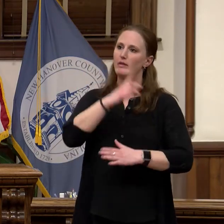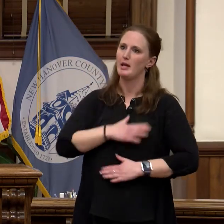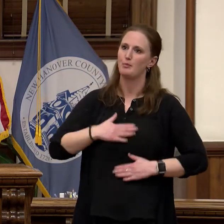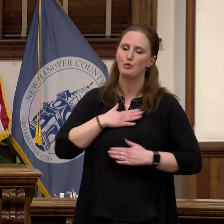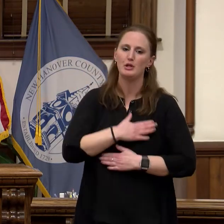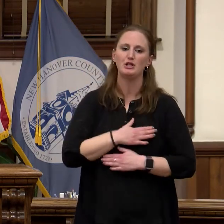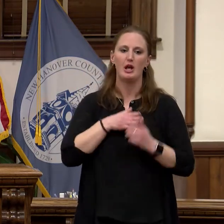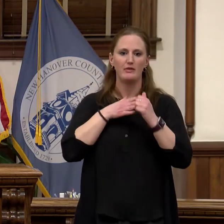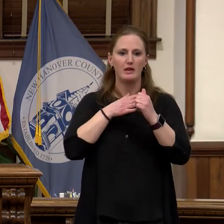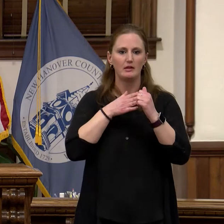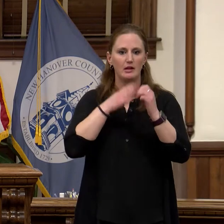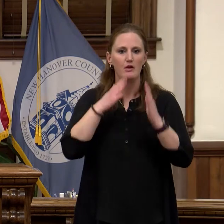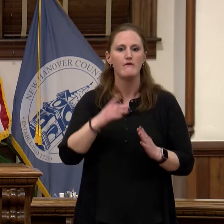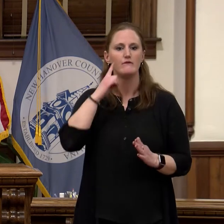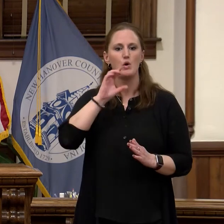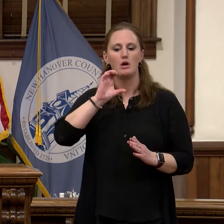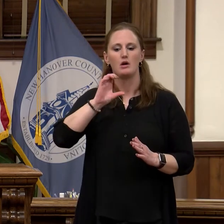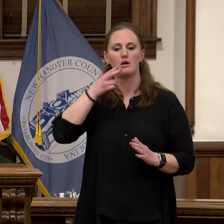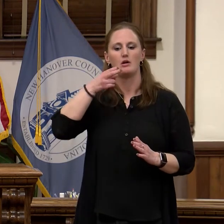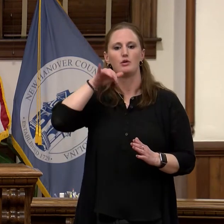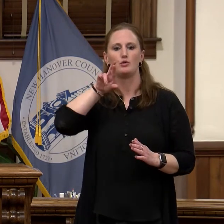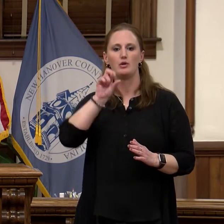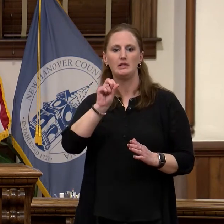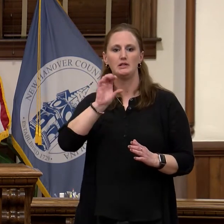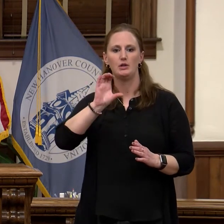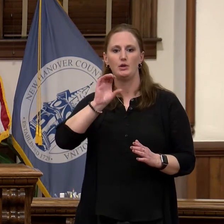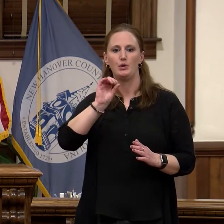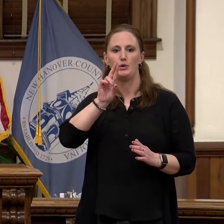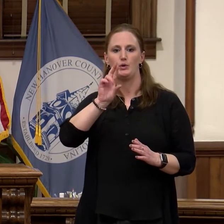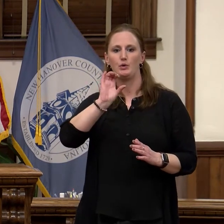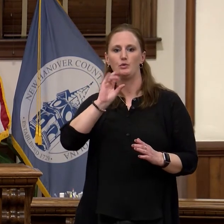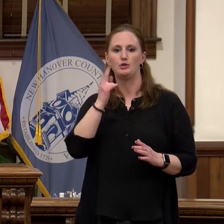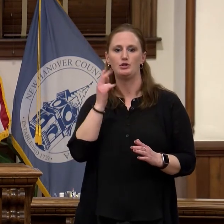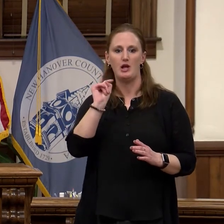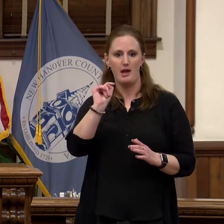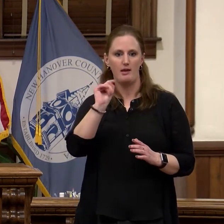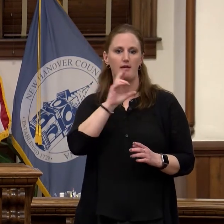manager Chris Coudriet, our County Attorney Wanda Copley and our Clerk to the Board